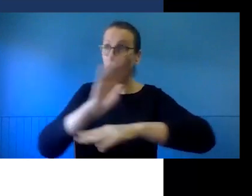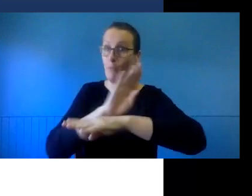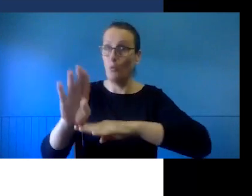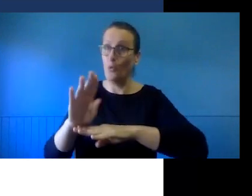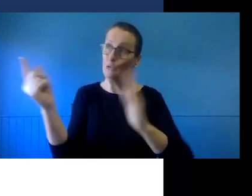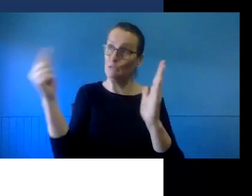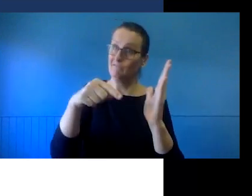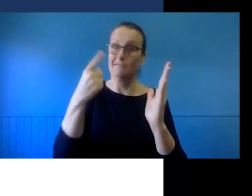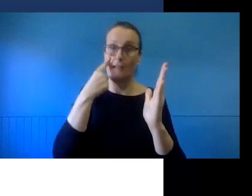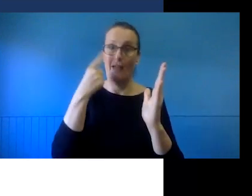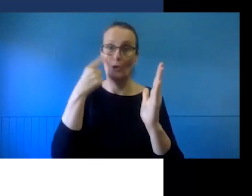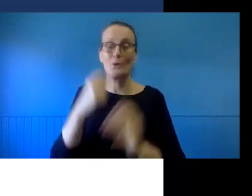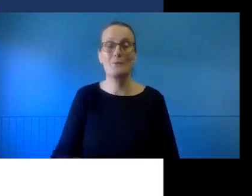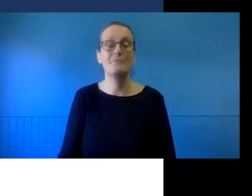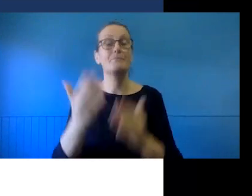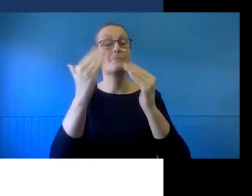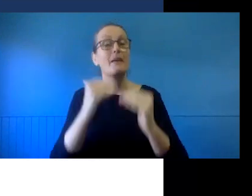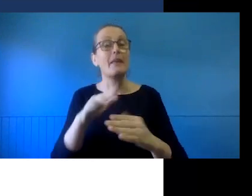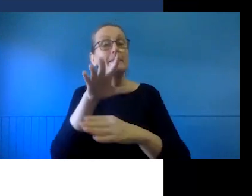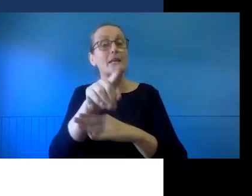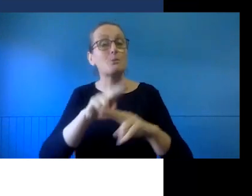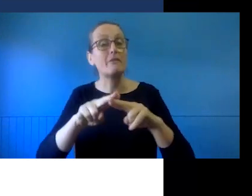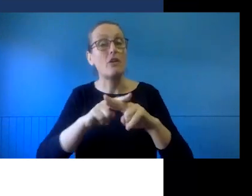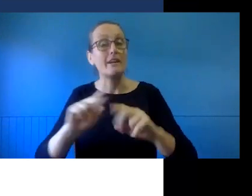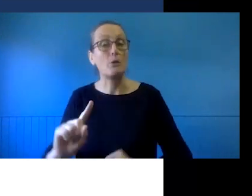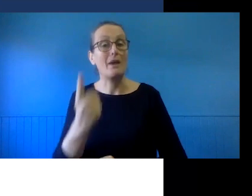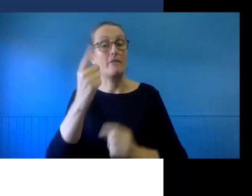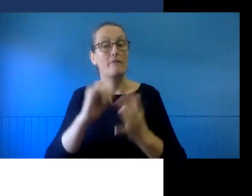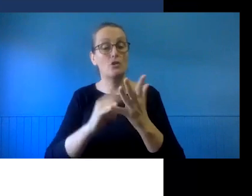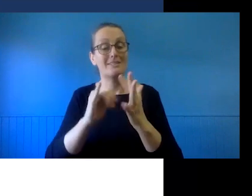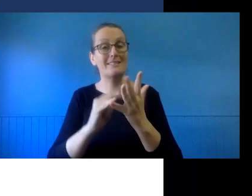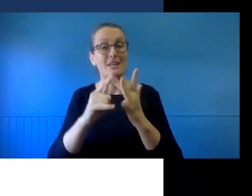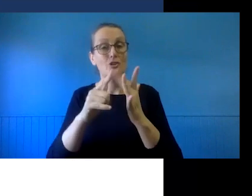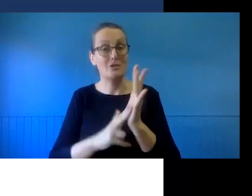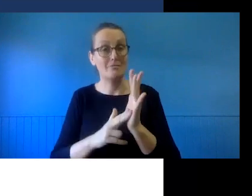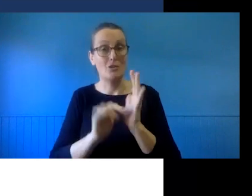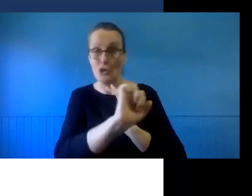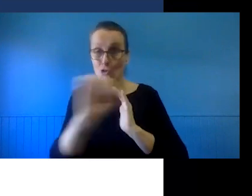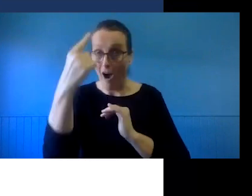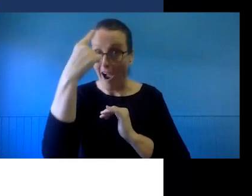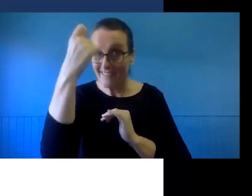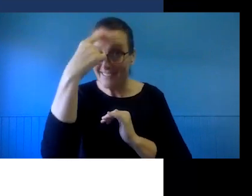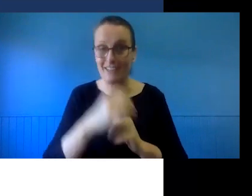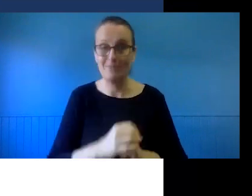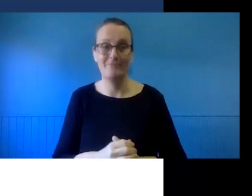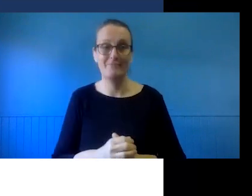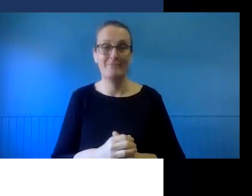On Friday, we will be hosting our first session that is suggested by you, a first sector-led webinar, it will be